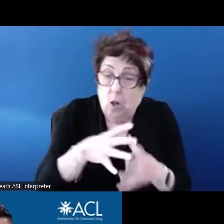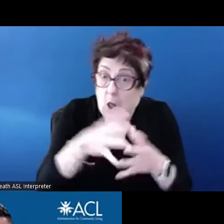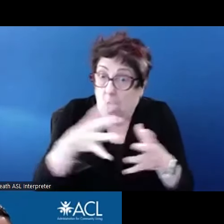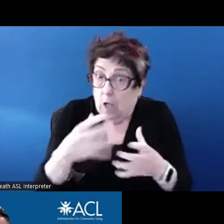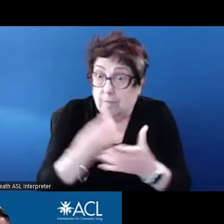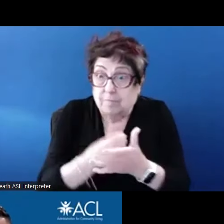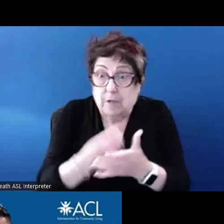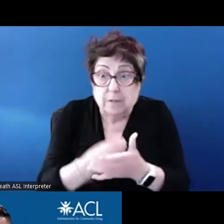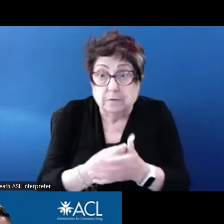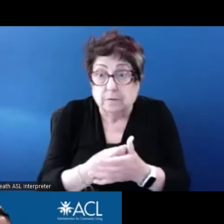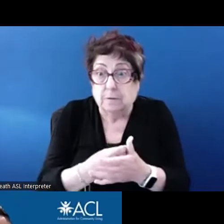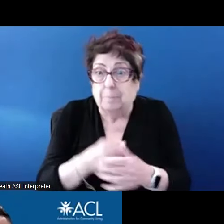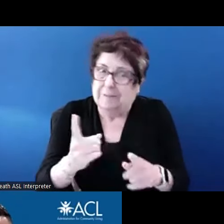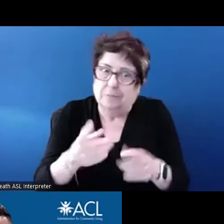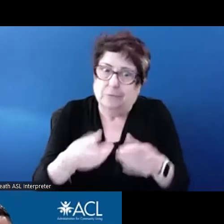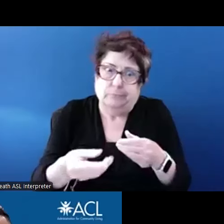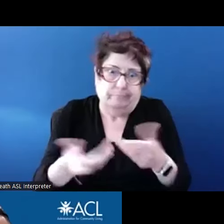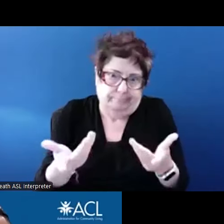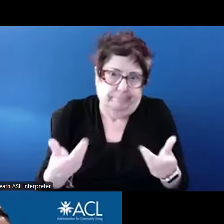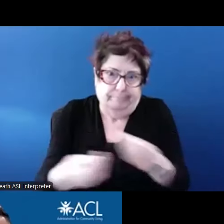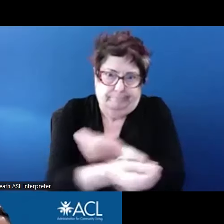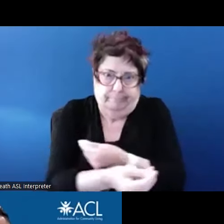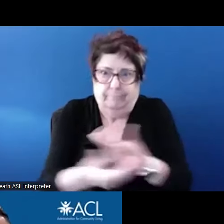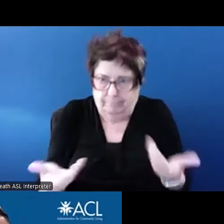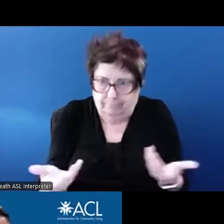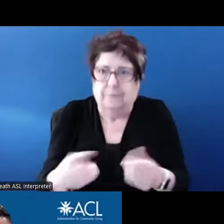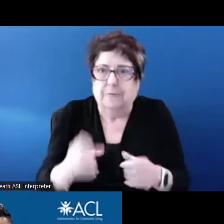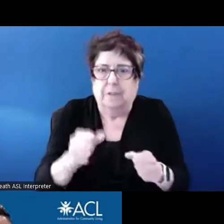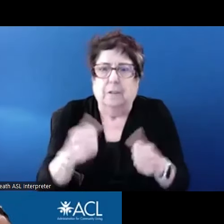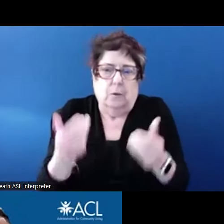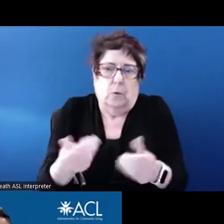they have to use it for that purpose but they can do so. I know money follows the